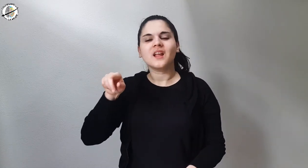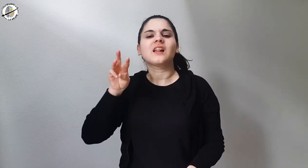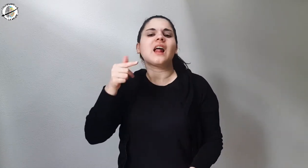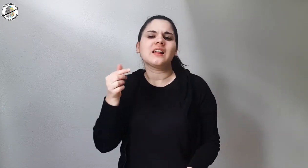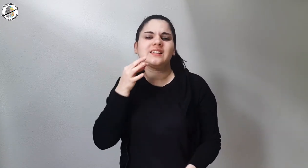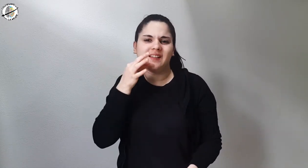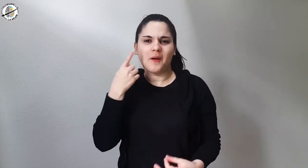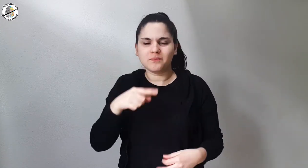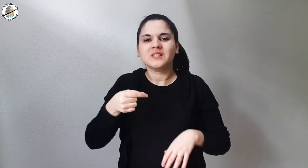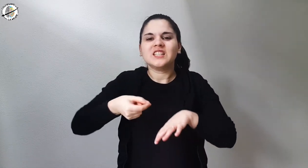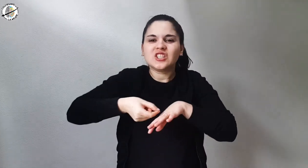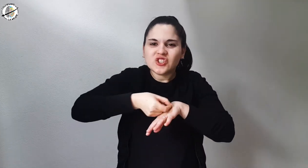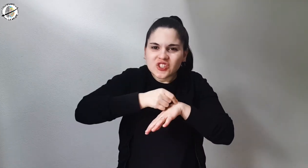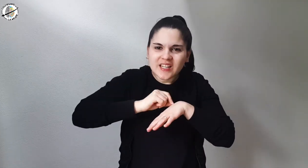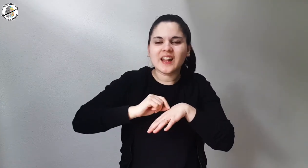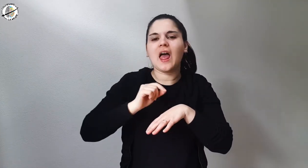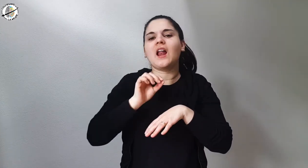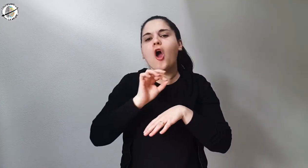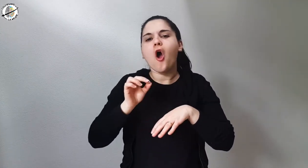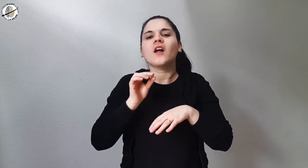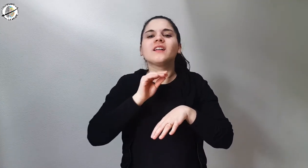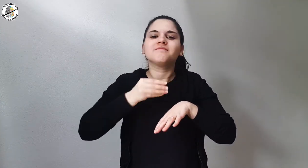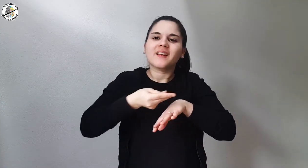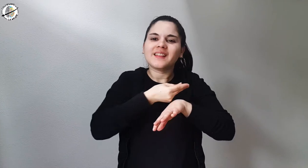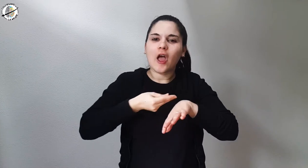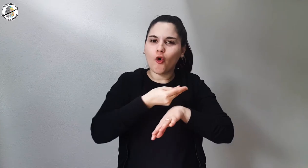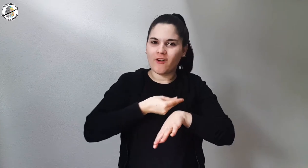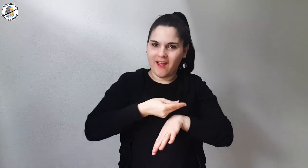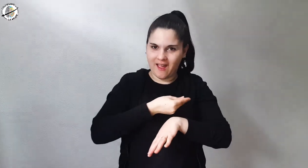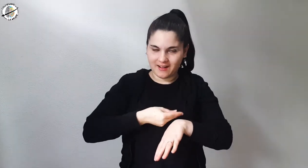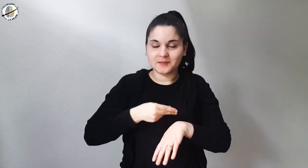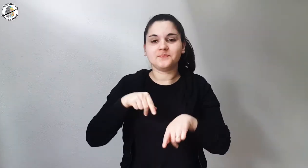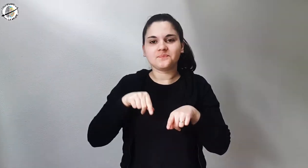It means "to engrave" or "decorate".